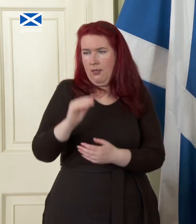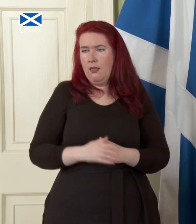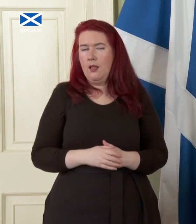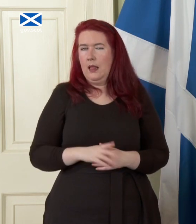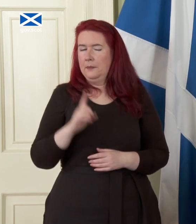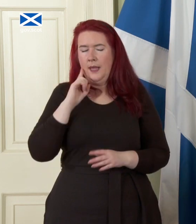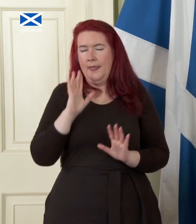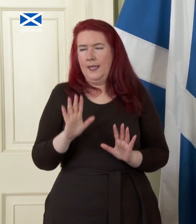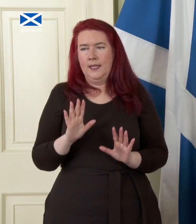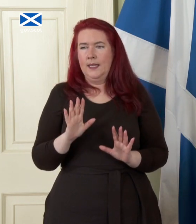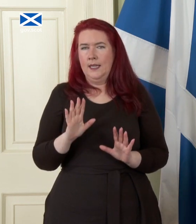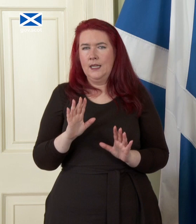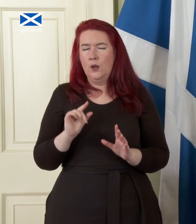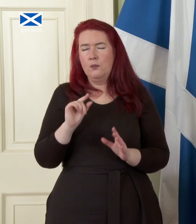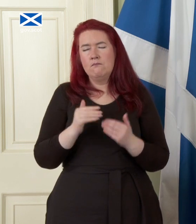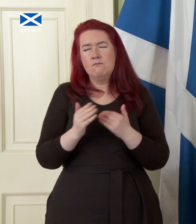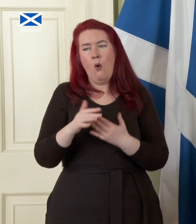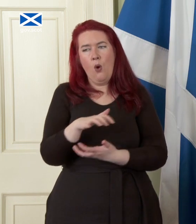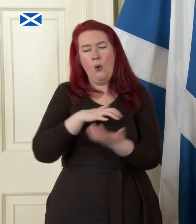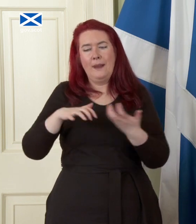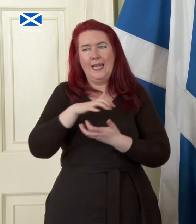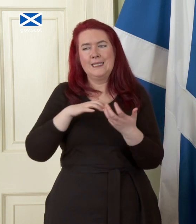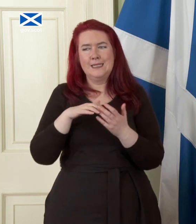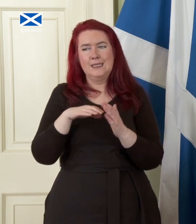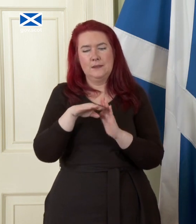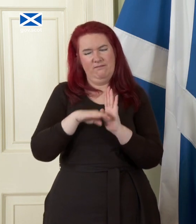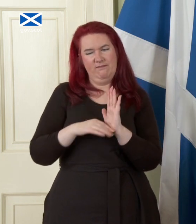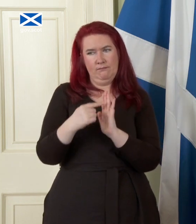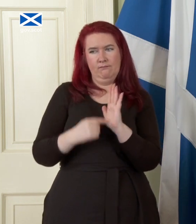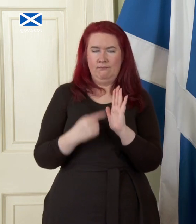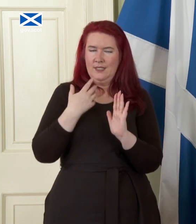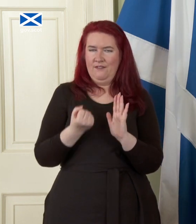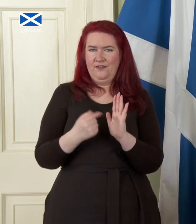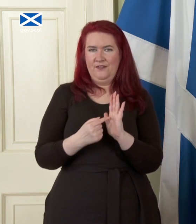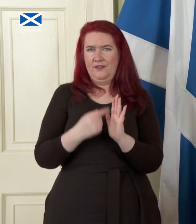I think it is a bit more complex as the paper sets out than just that you know key number